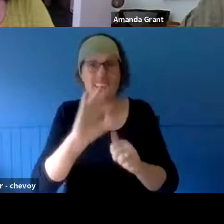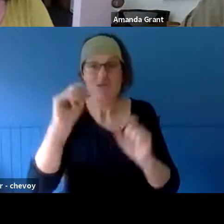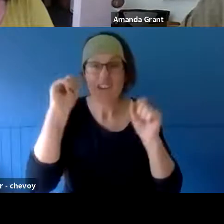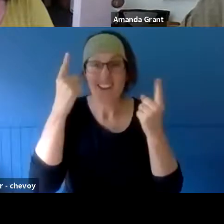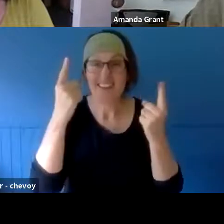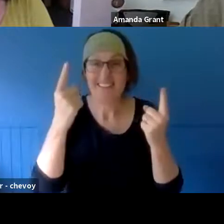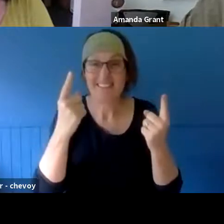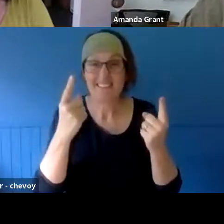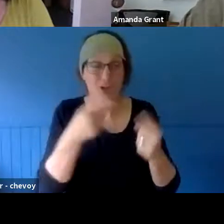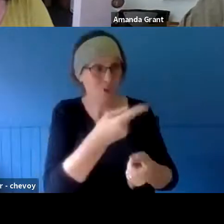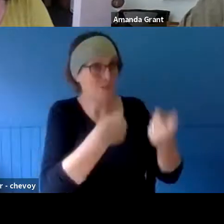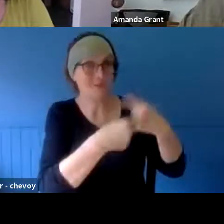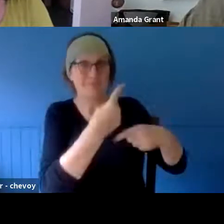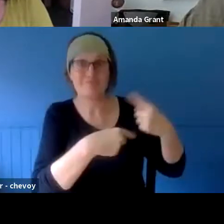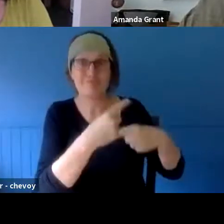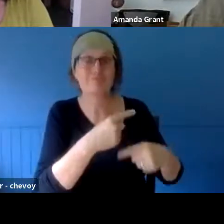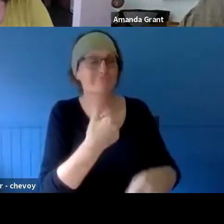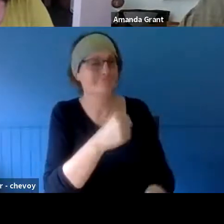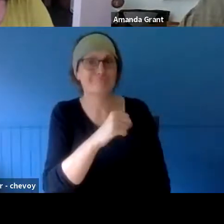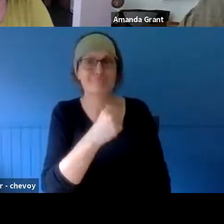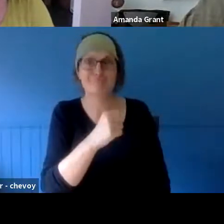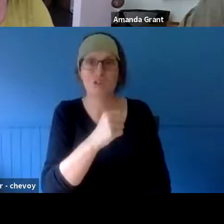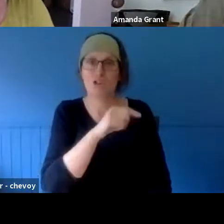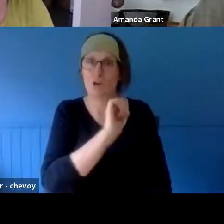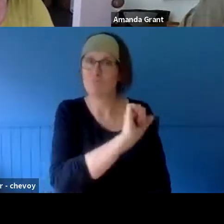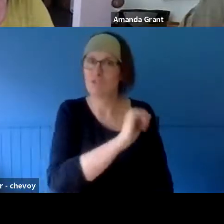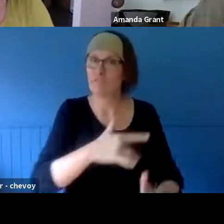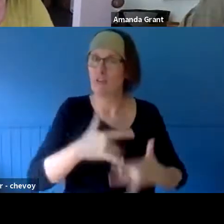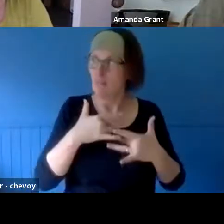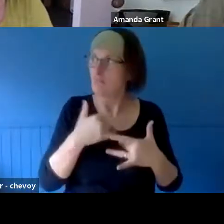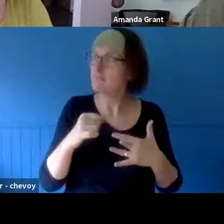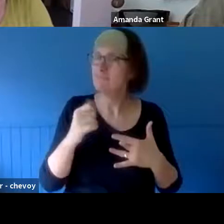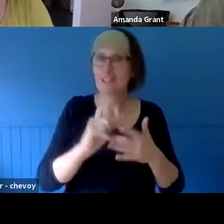been an intuitive thing from Steph. I feel like that's the thing - you